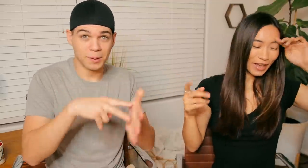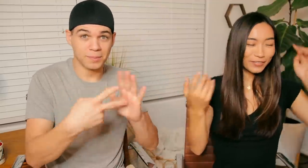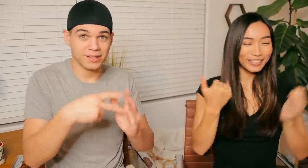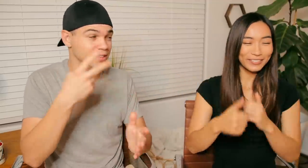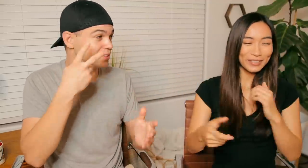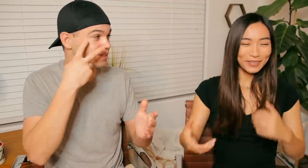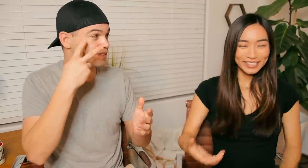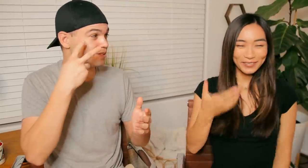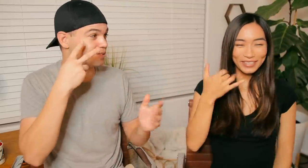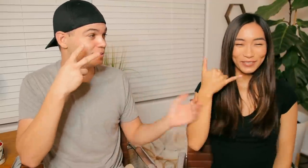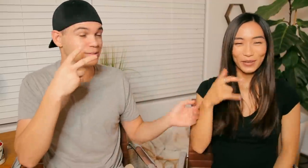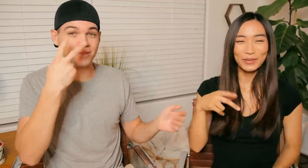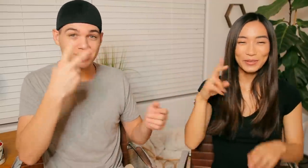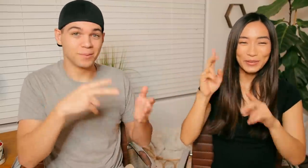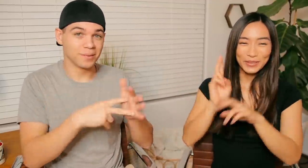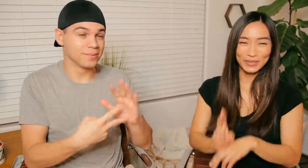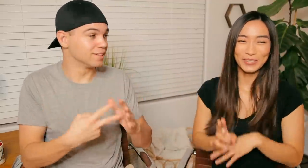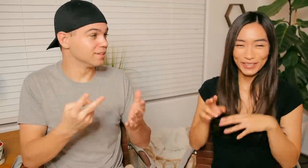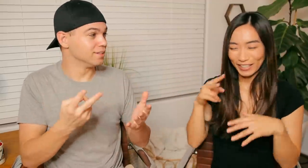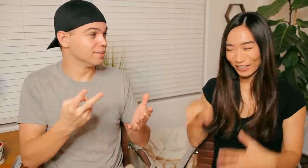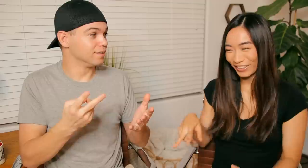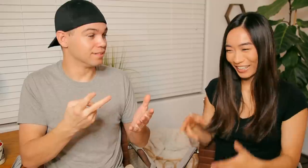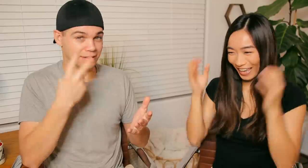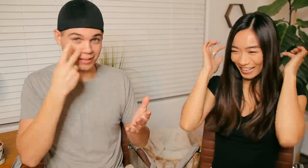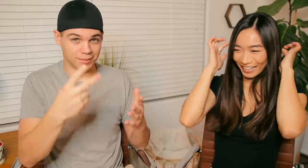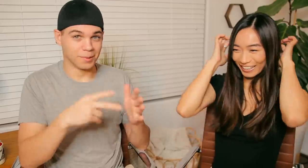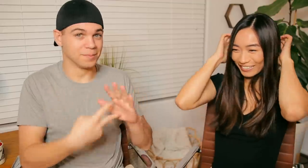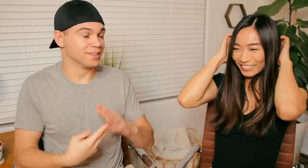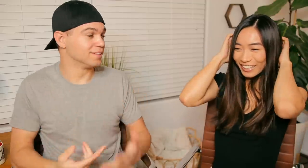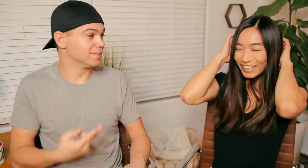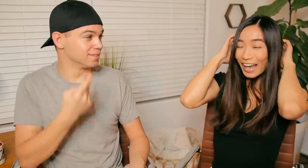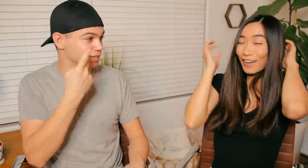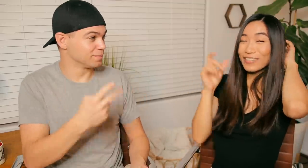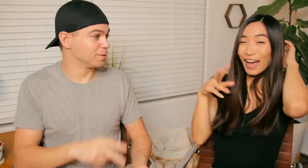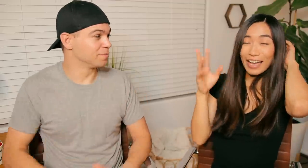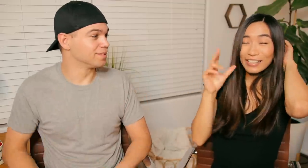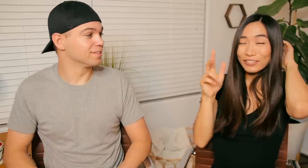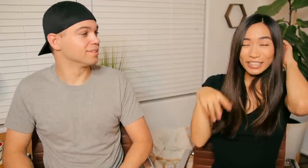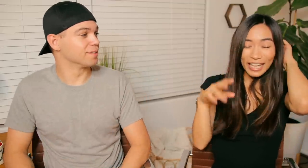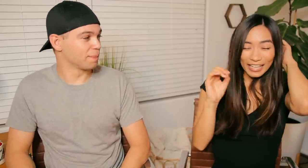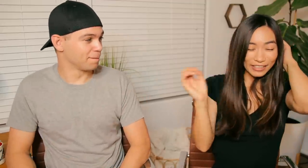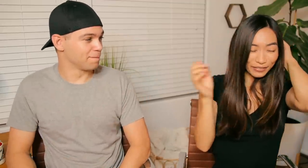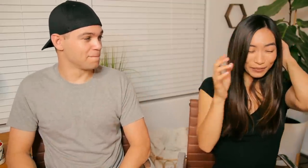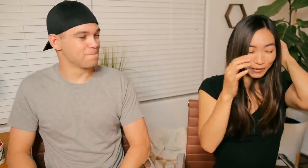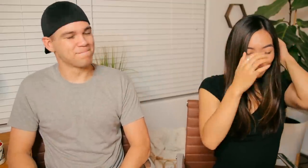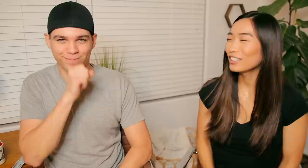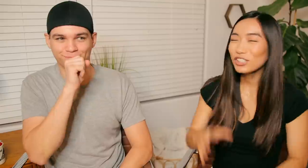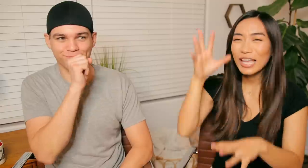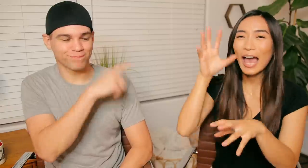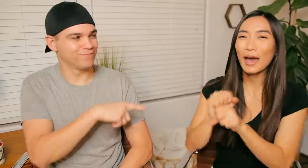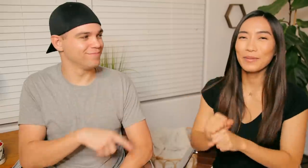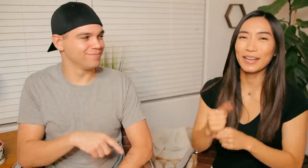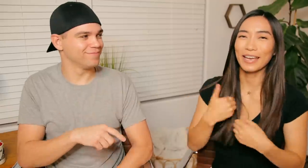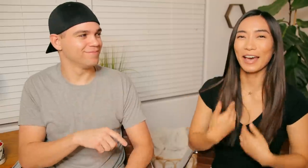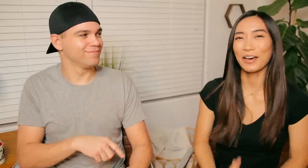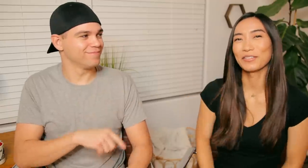every time he picks up his phone i'm so used to like looking at it. I'm not I didn't read any of them though it's a habit i have